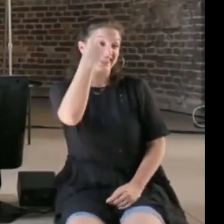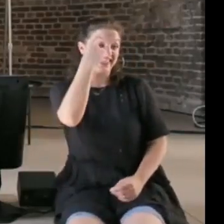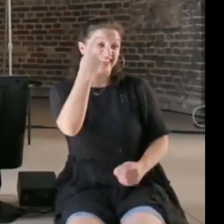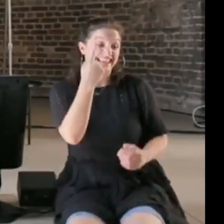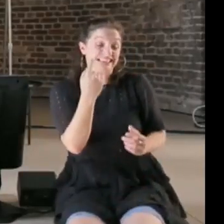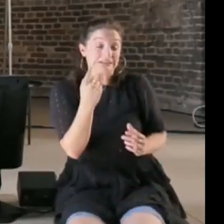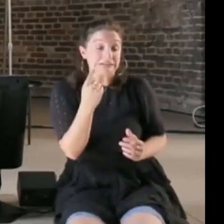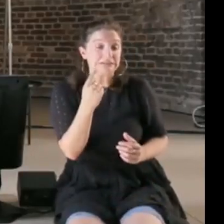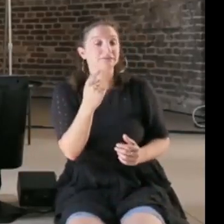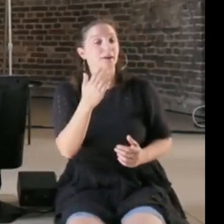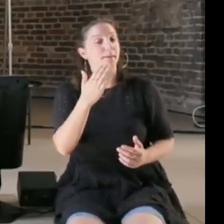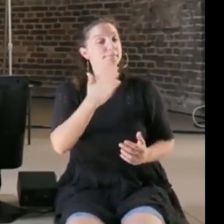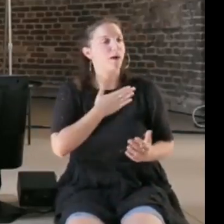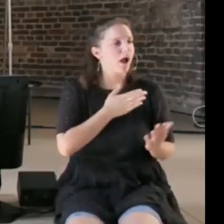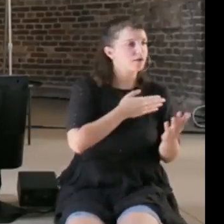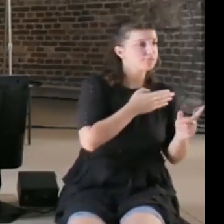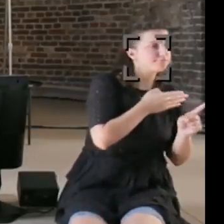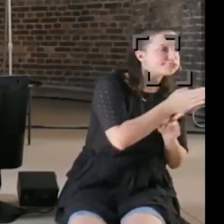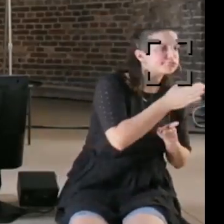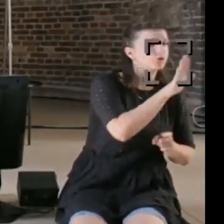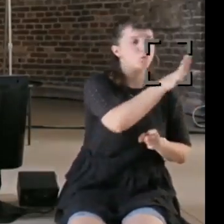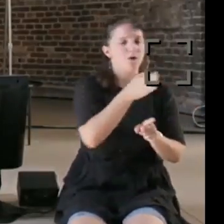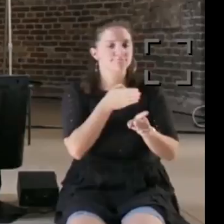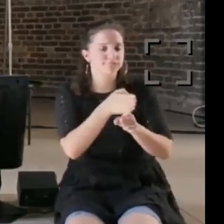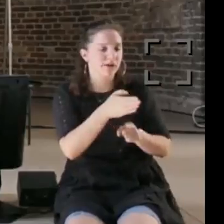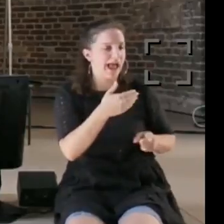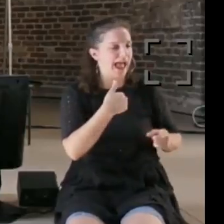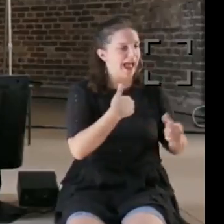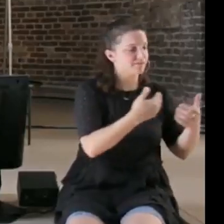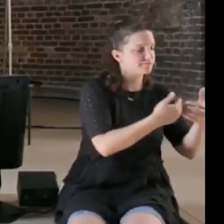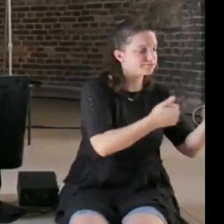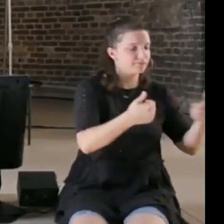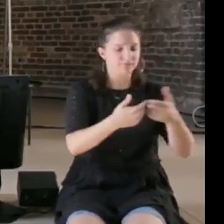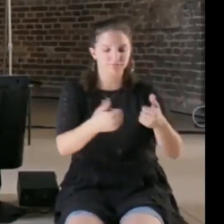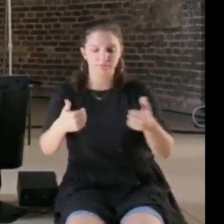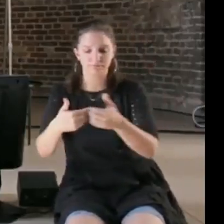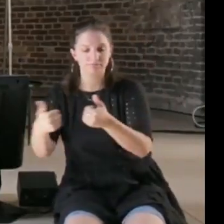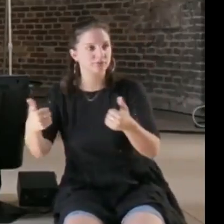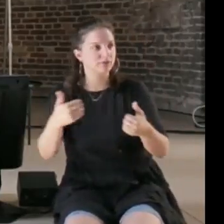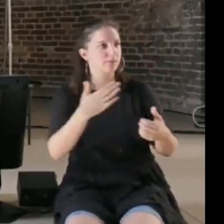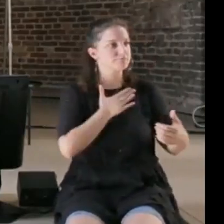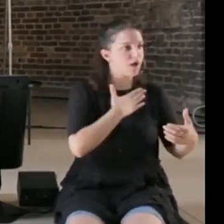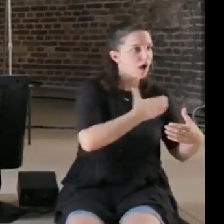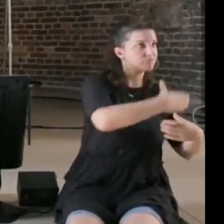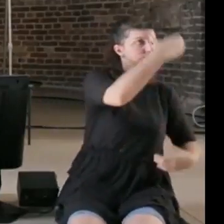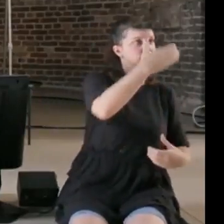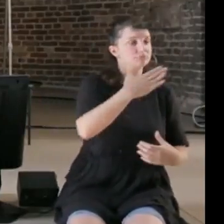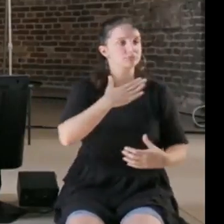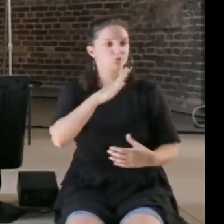and there's a lot of work talking about it, but basically you have very tribal systems,